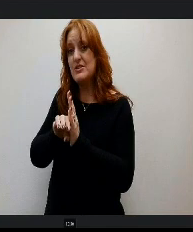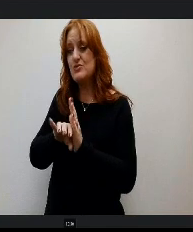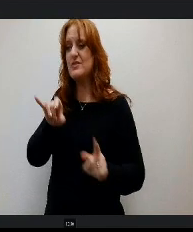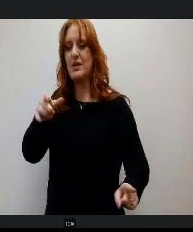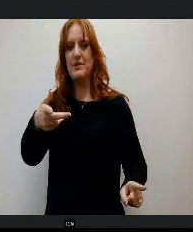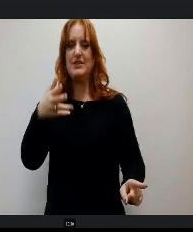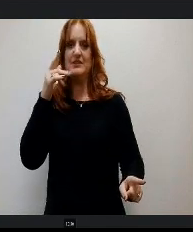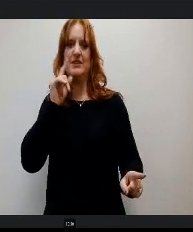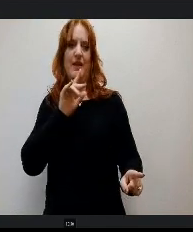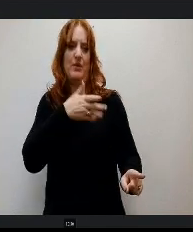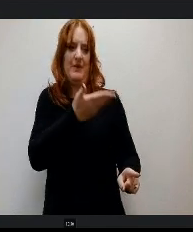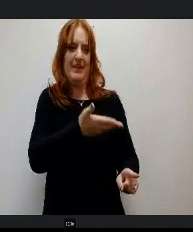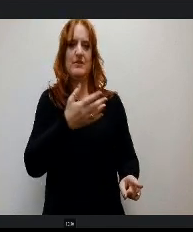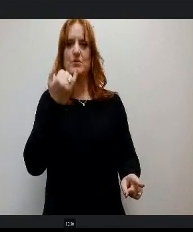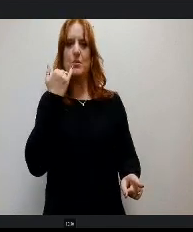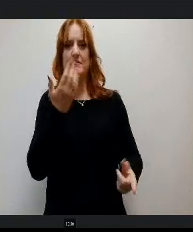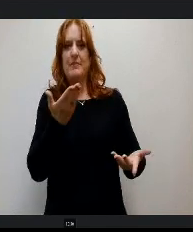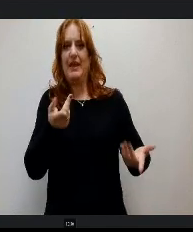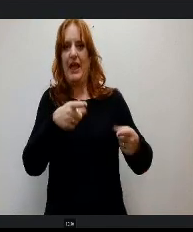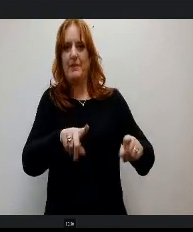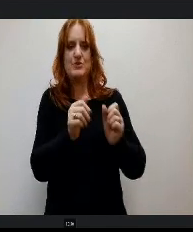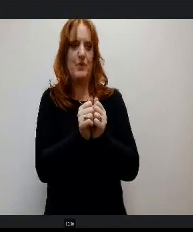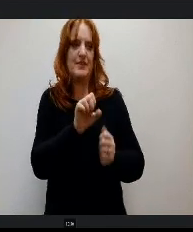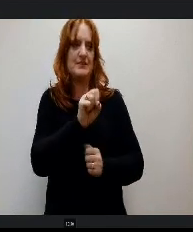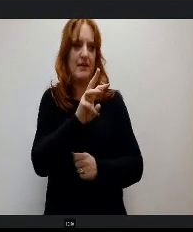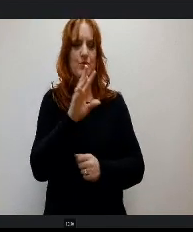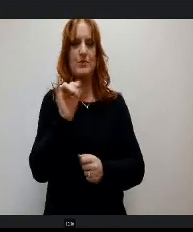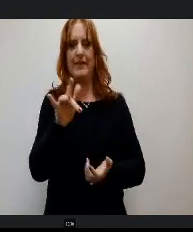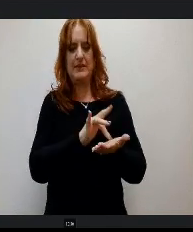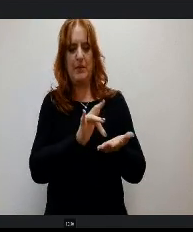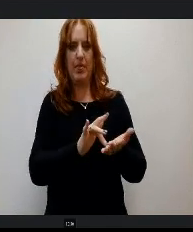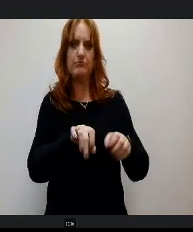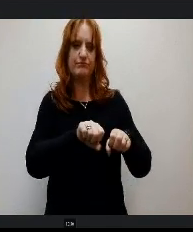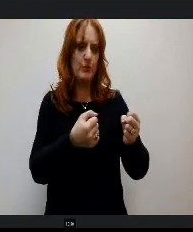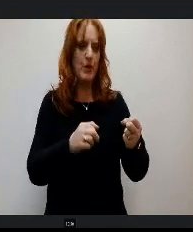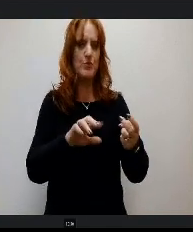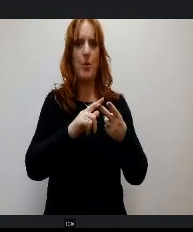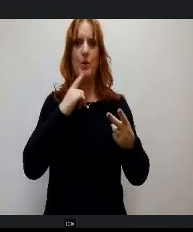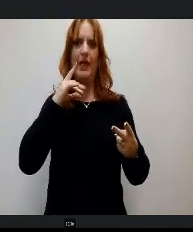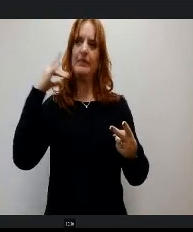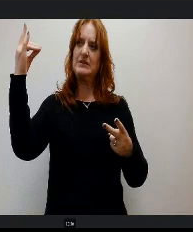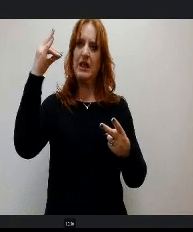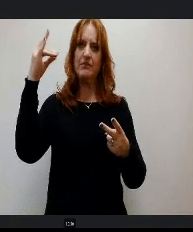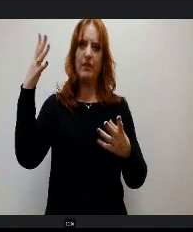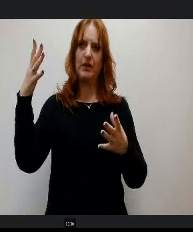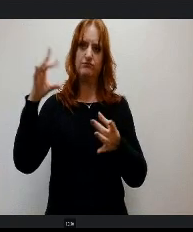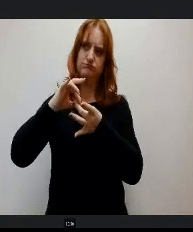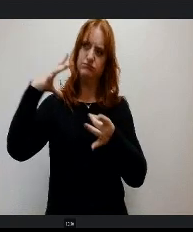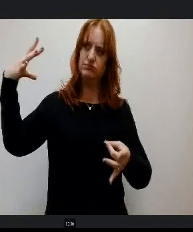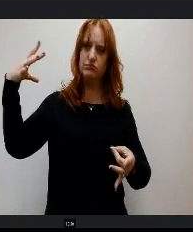software, a tablet breaks or we lose cell coverage for a certain time. We'll still have that back up, so